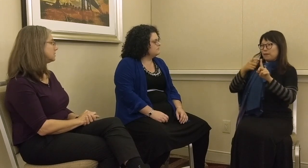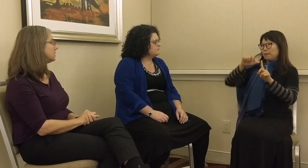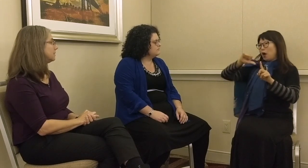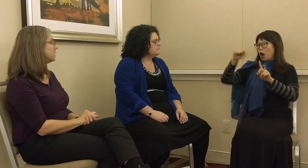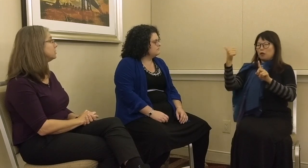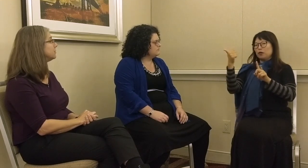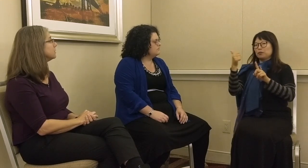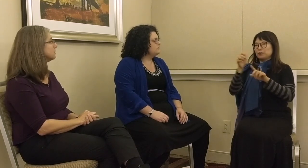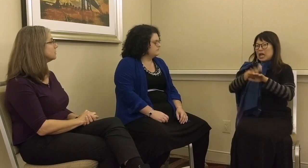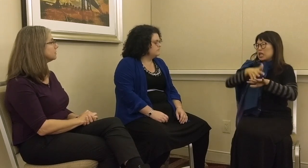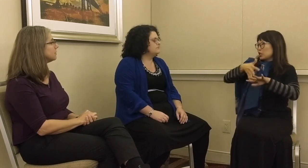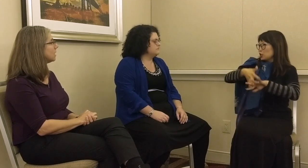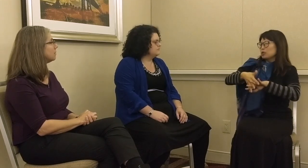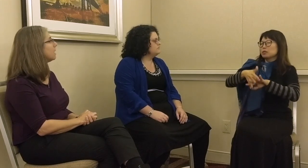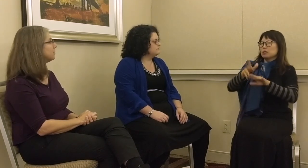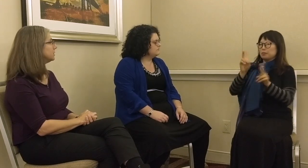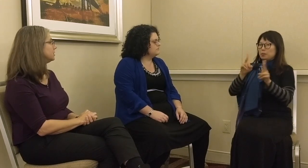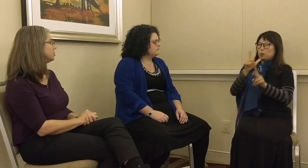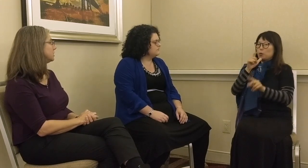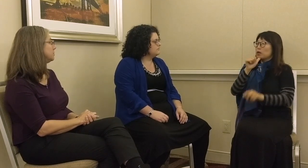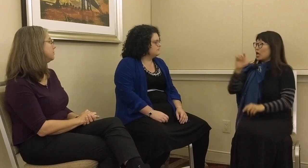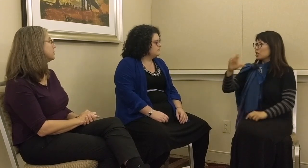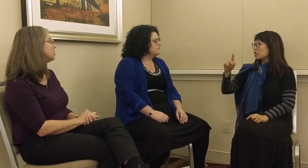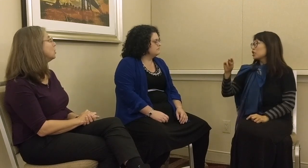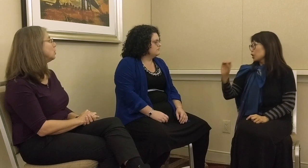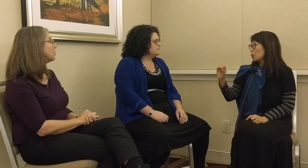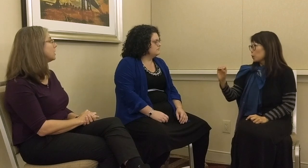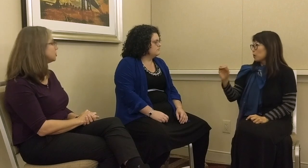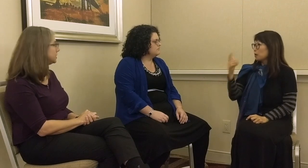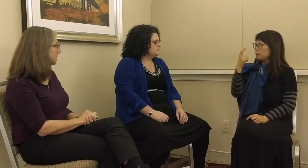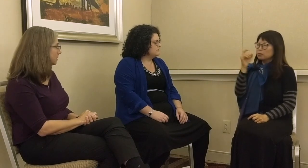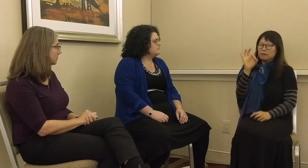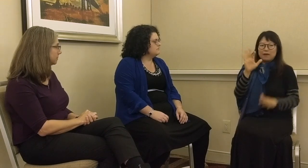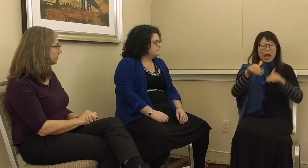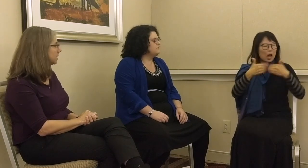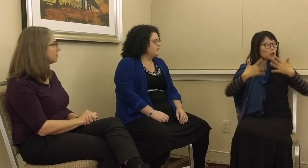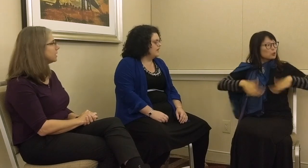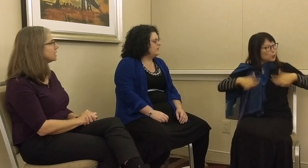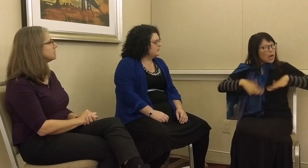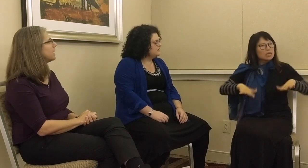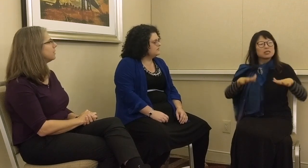that they are different from other indigenous people who are not Chatino because of how